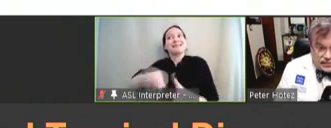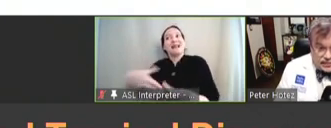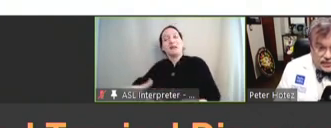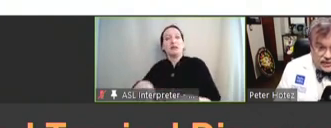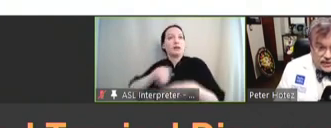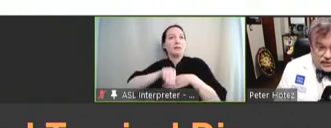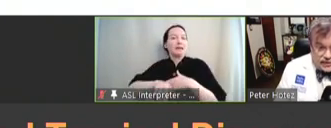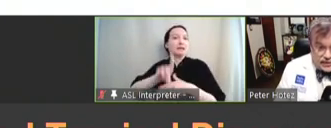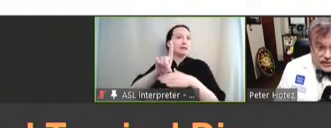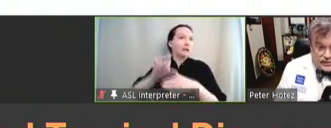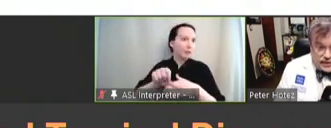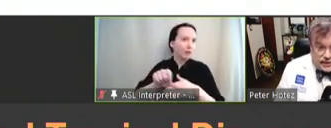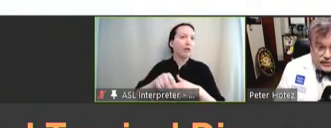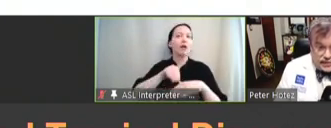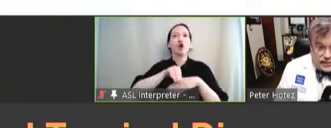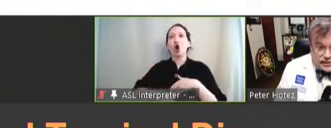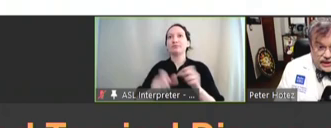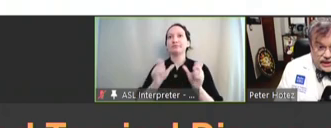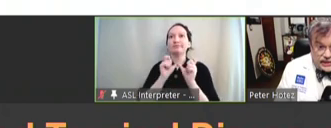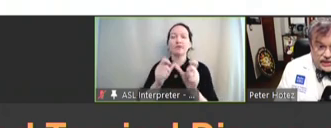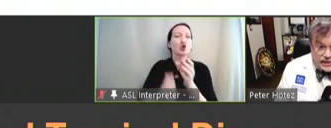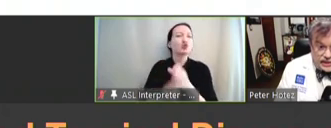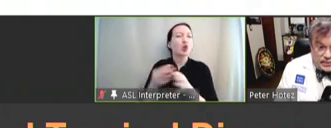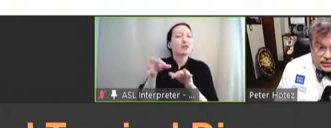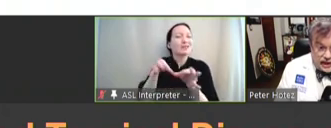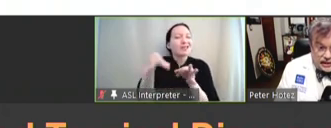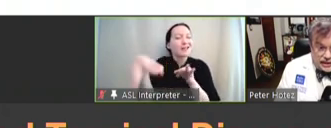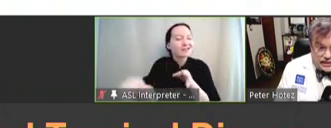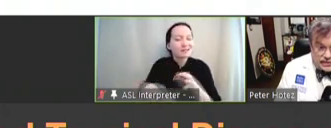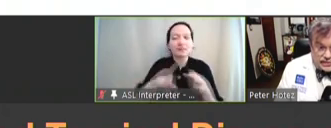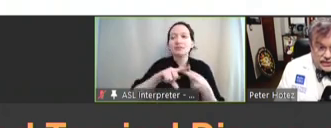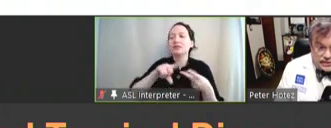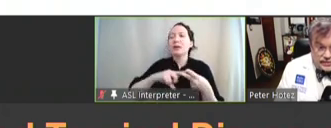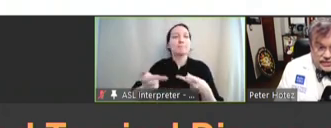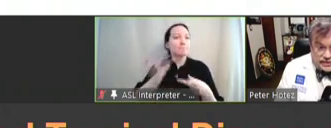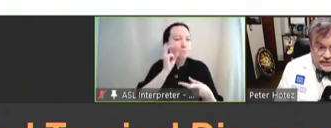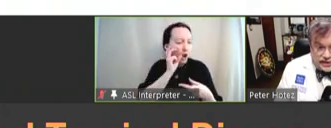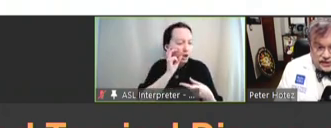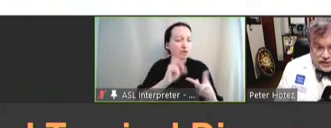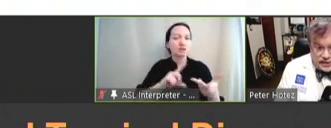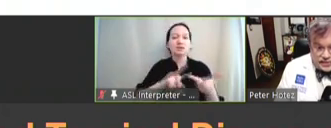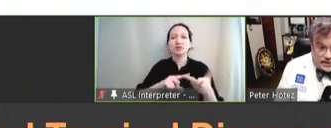because they cause chronic growth delays, blindness, or extreme disfigurement. And because